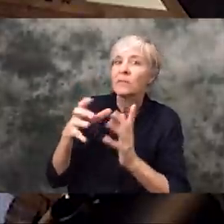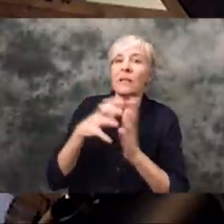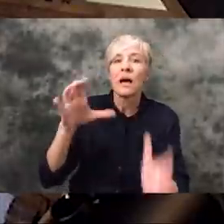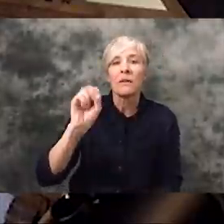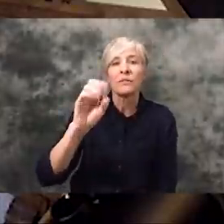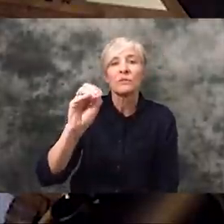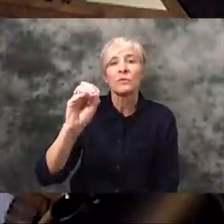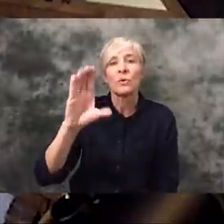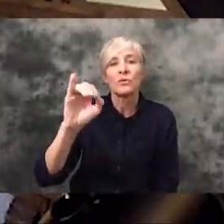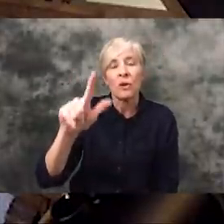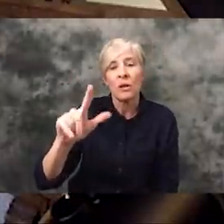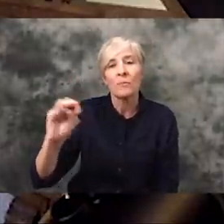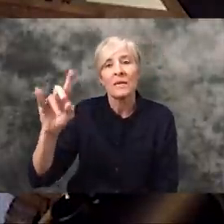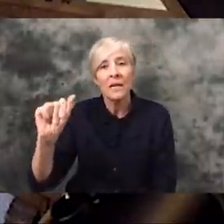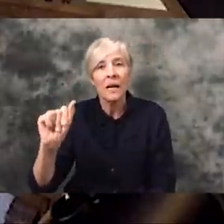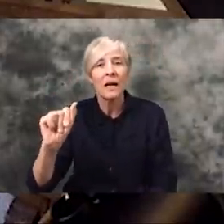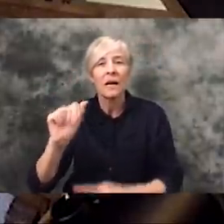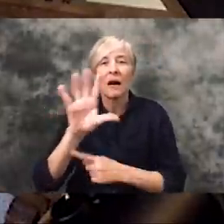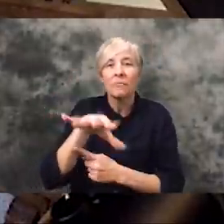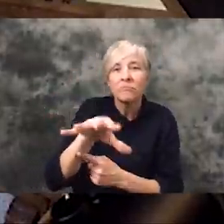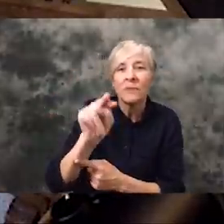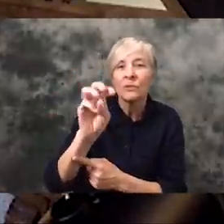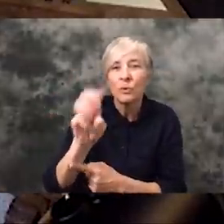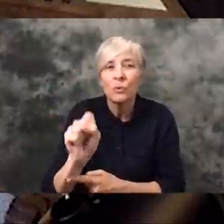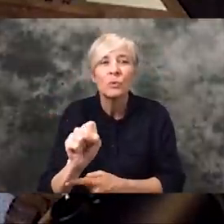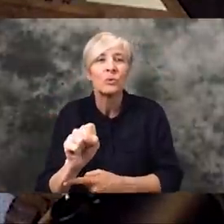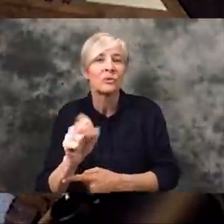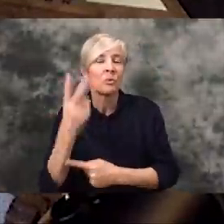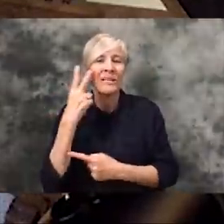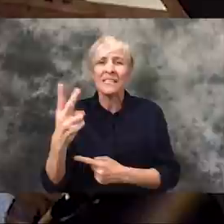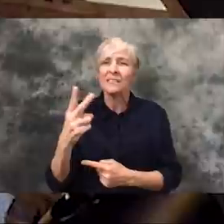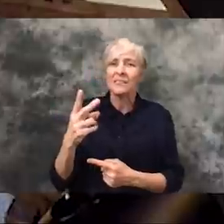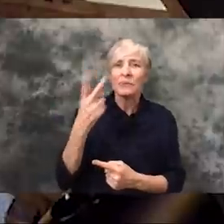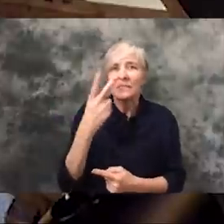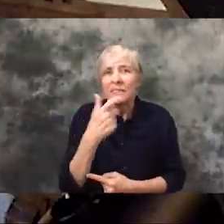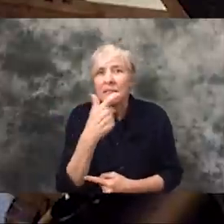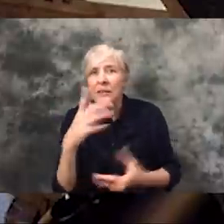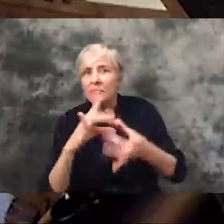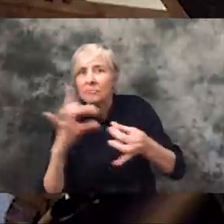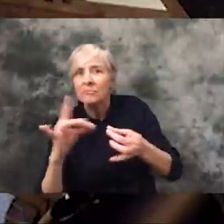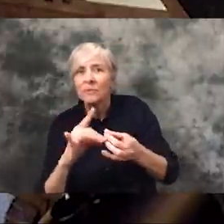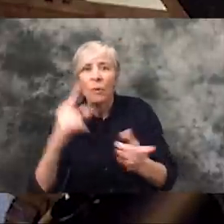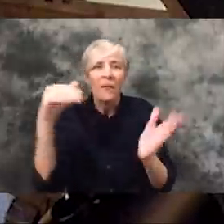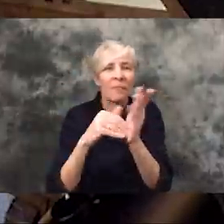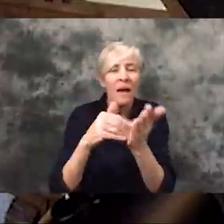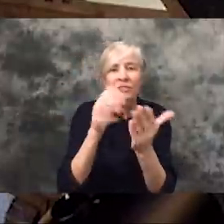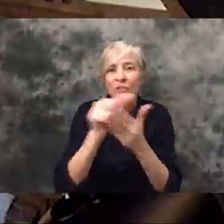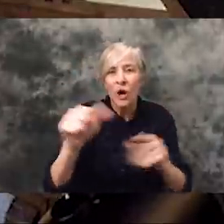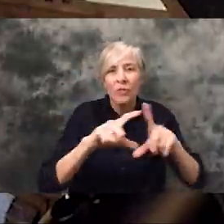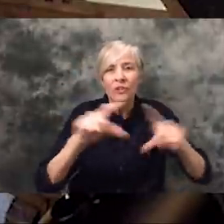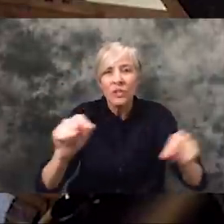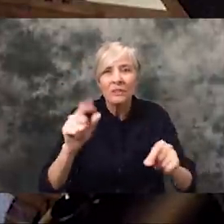Social Media coverage and also News coverage regarding these thousand-dollar checks that supposedly the Administration is putting together as